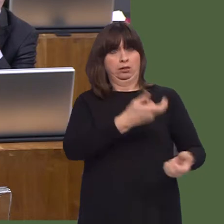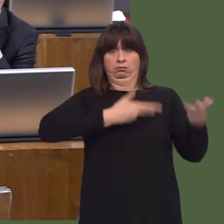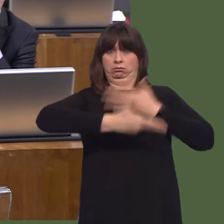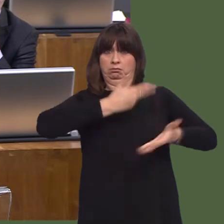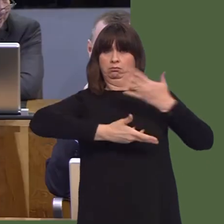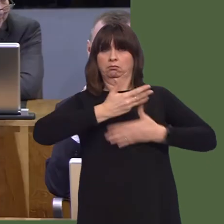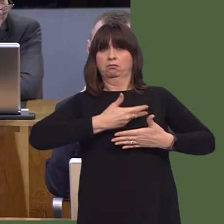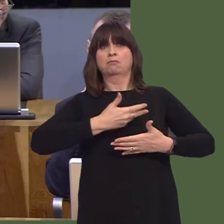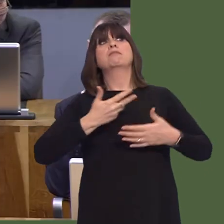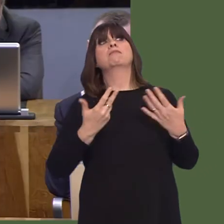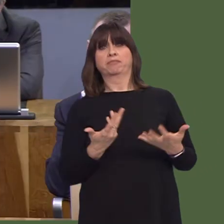public services.